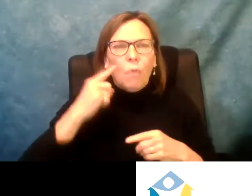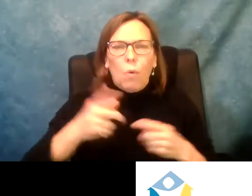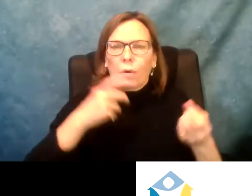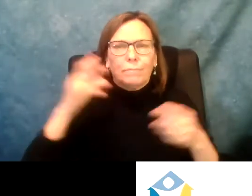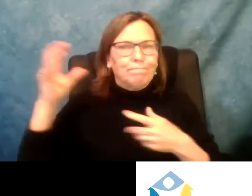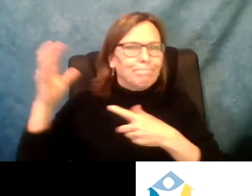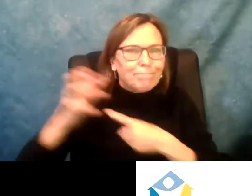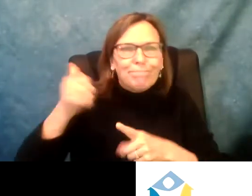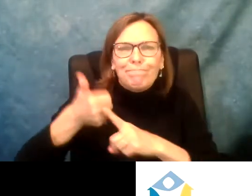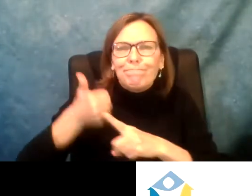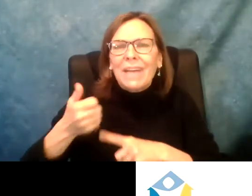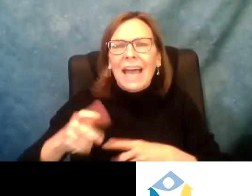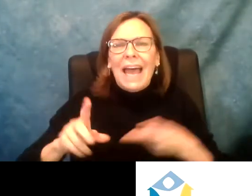» MEGHAN: Thank you,